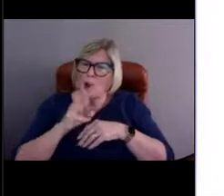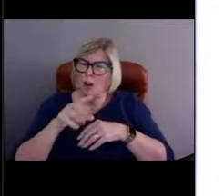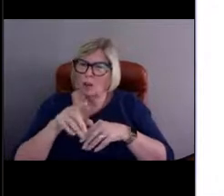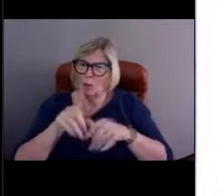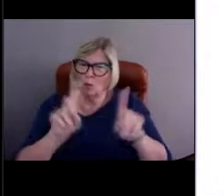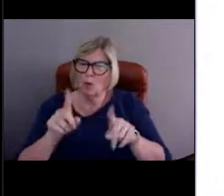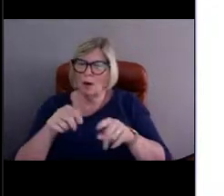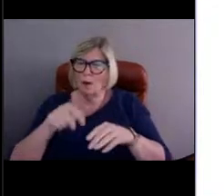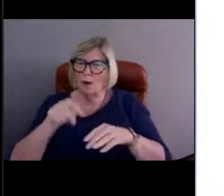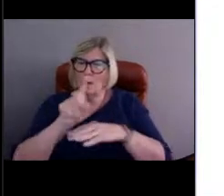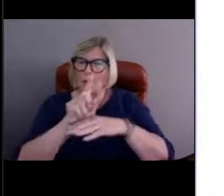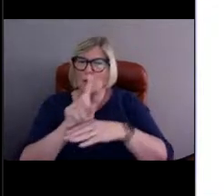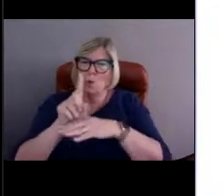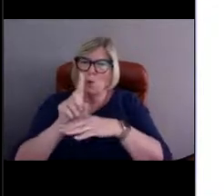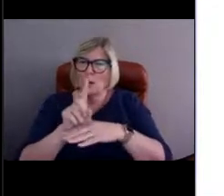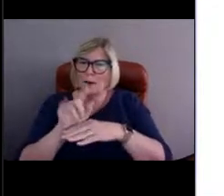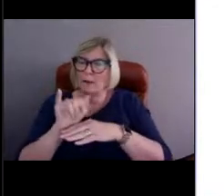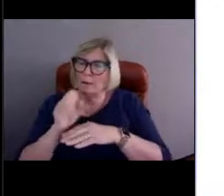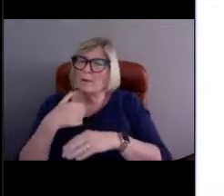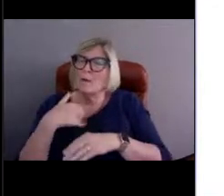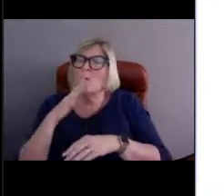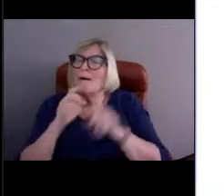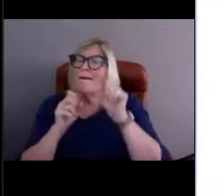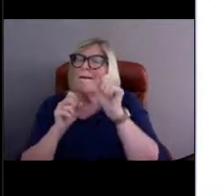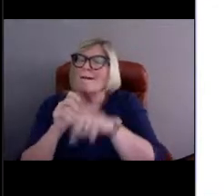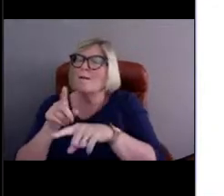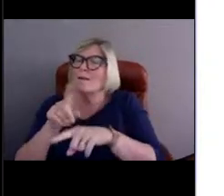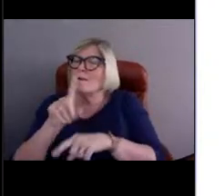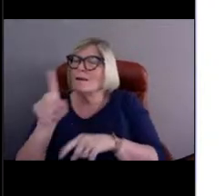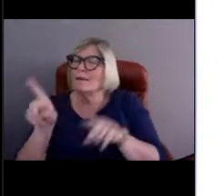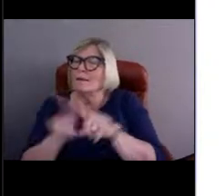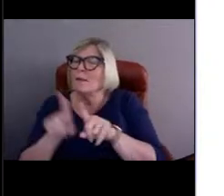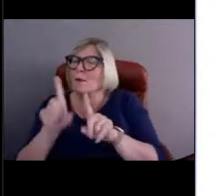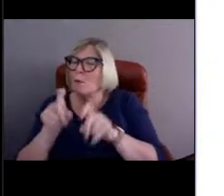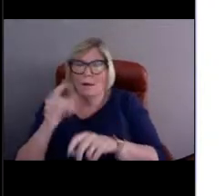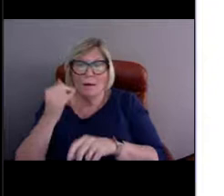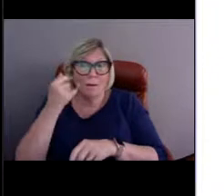And I'm going to ask you the same question. So if anybody has any ideas, go ahead and type it into the box.